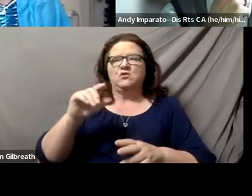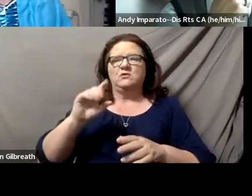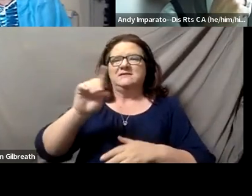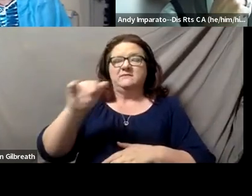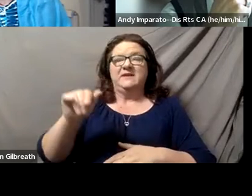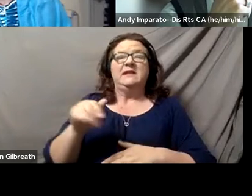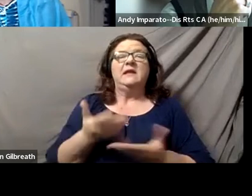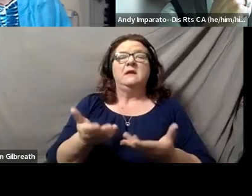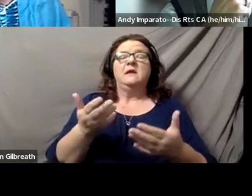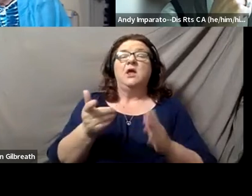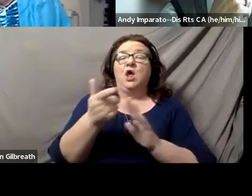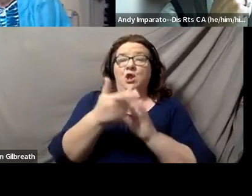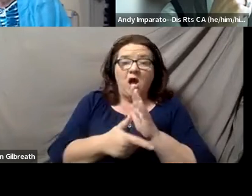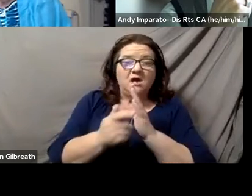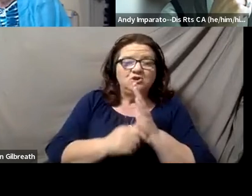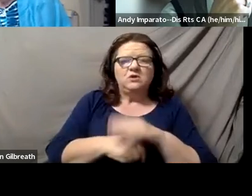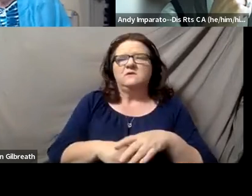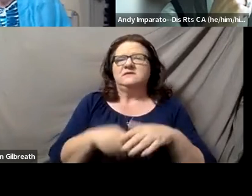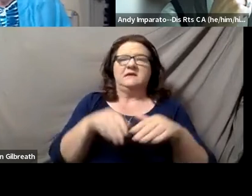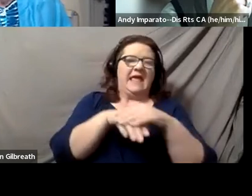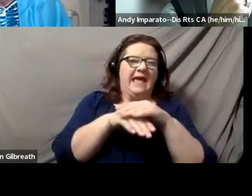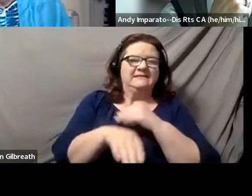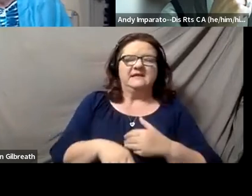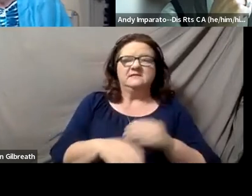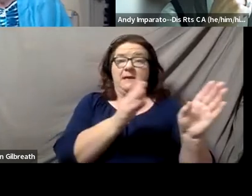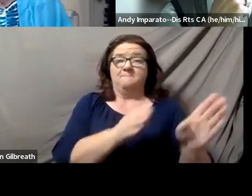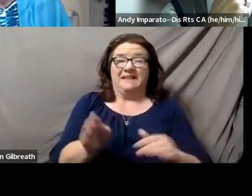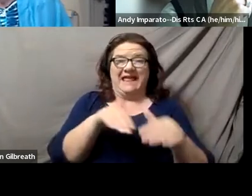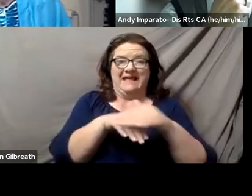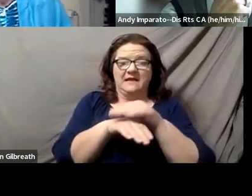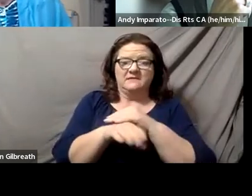I wonder if there are best practices or models